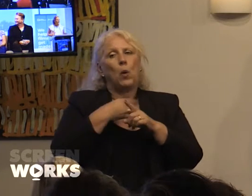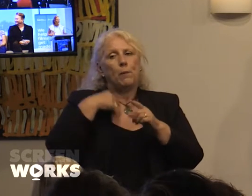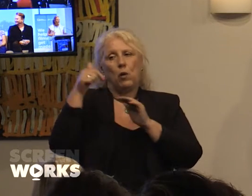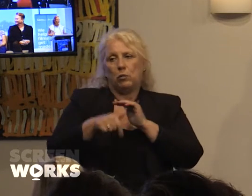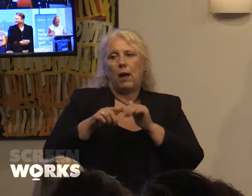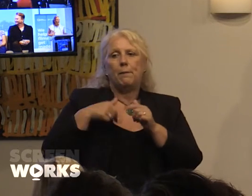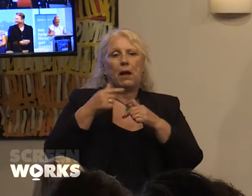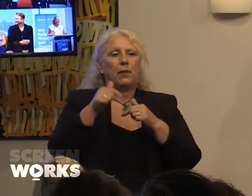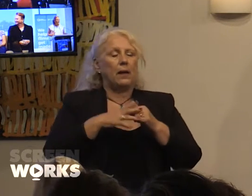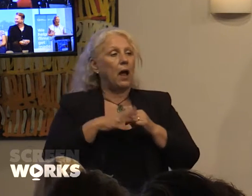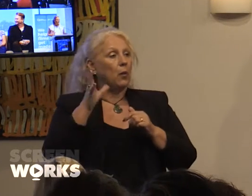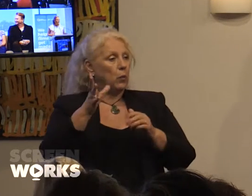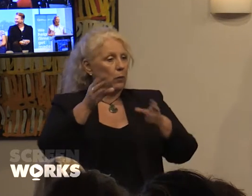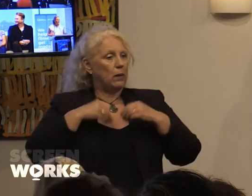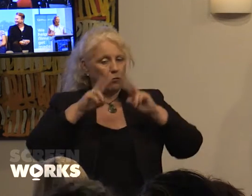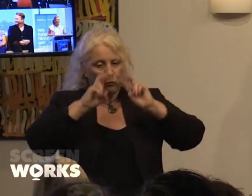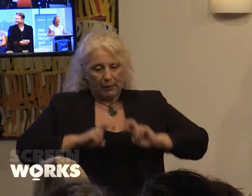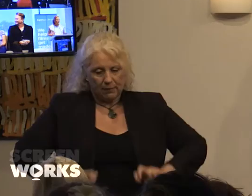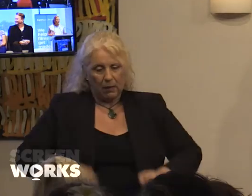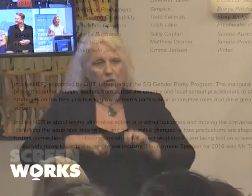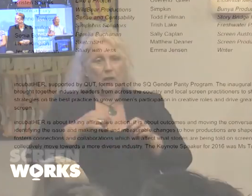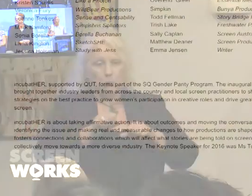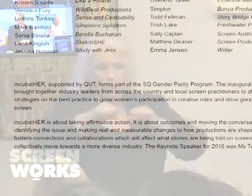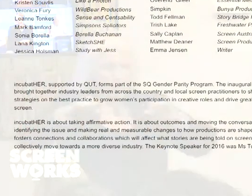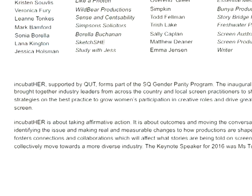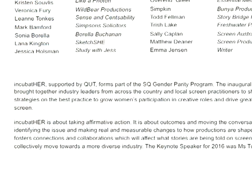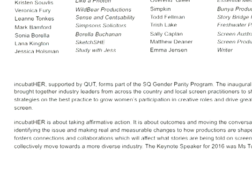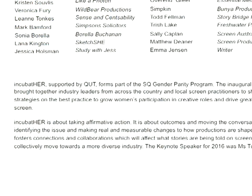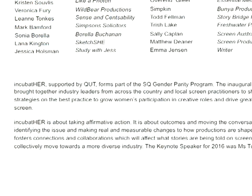And of course we're going to undertake research and measure outcomes. So screen